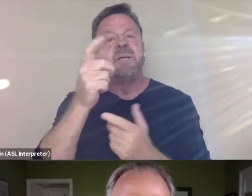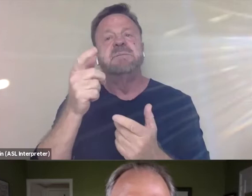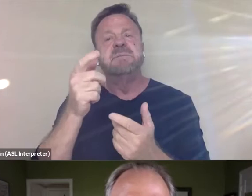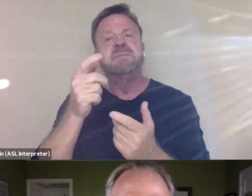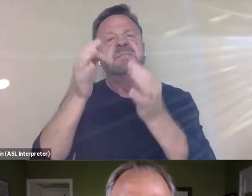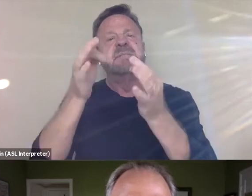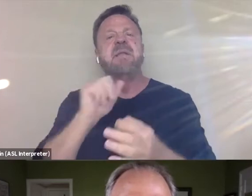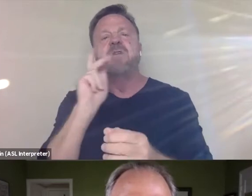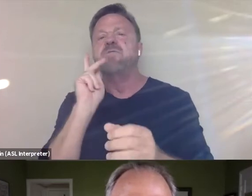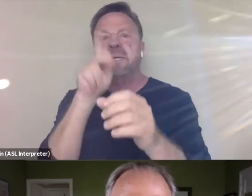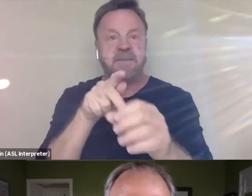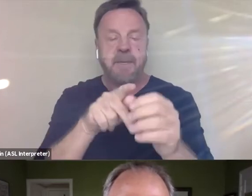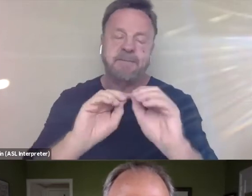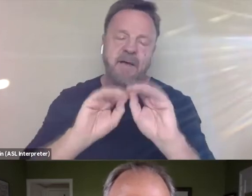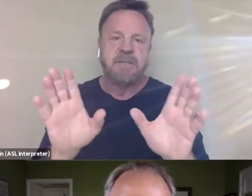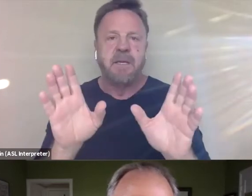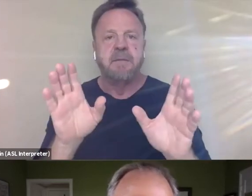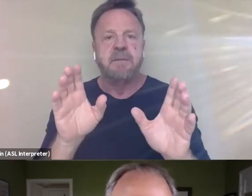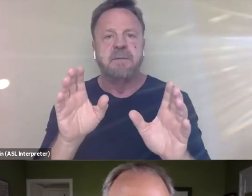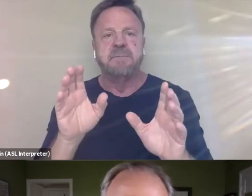in the documentary.